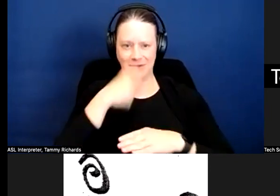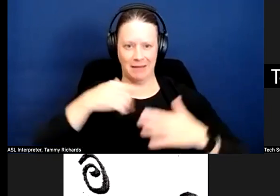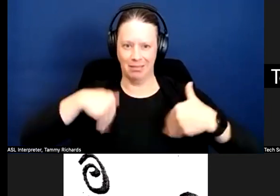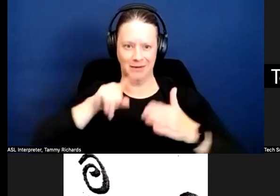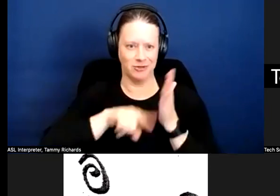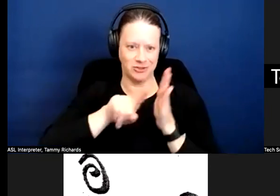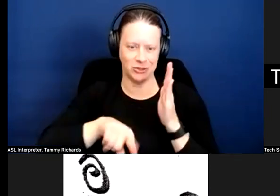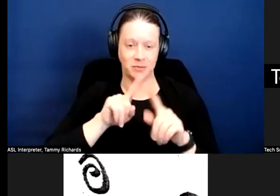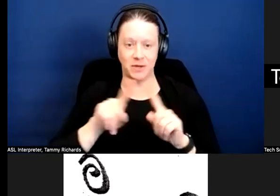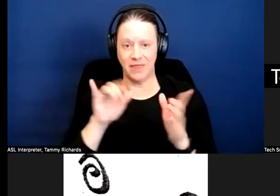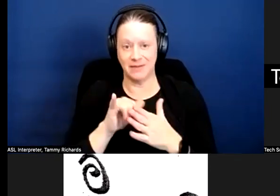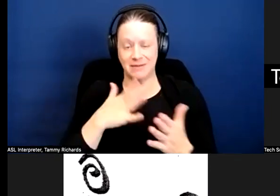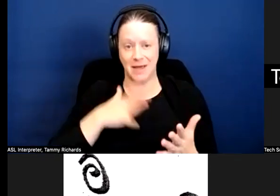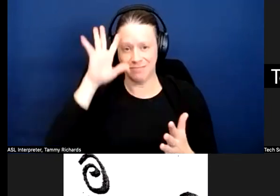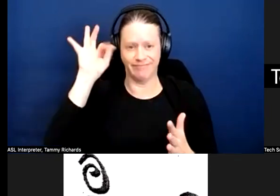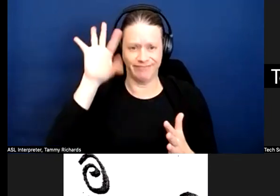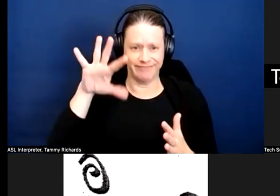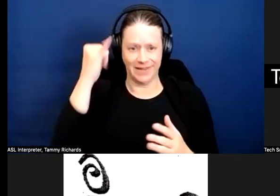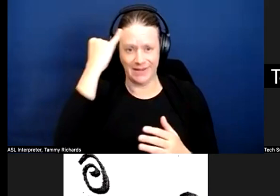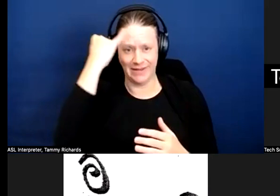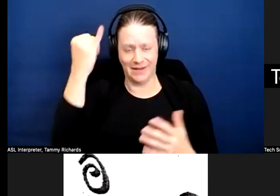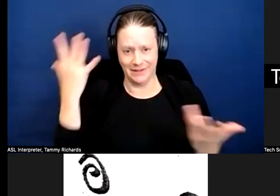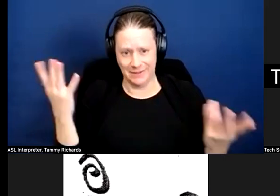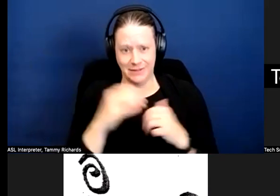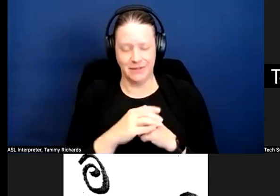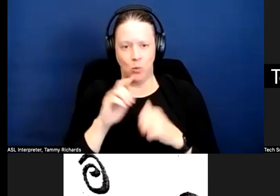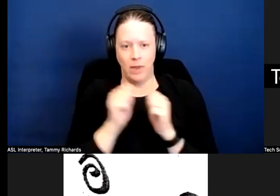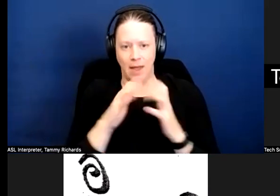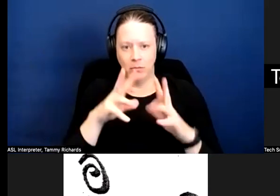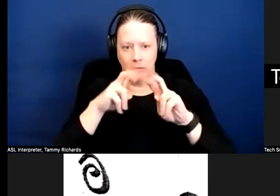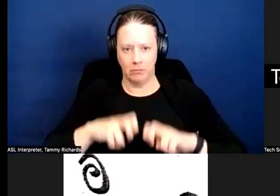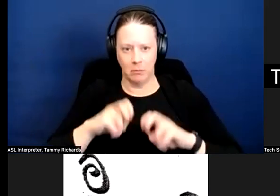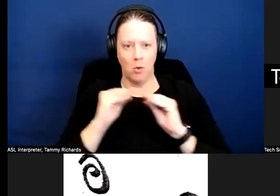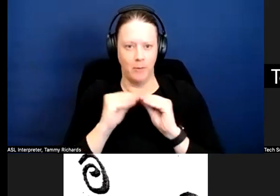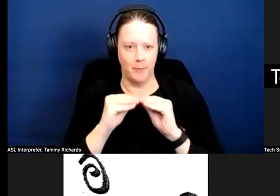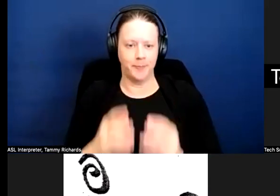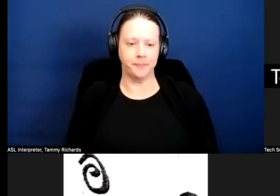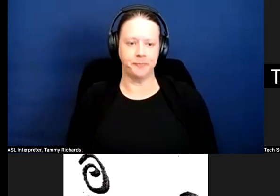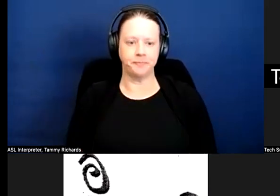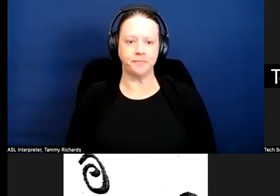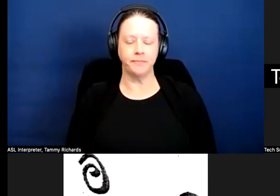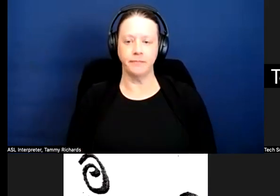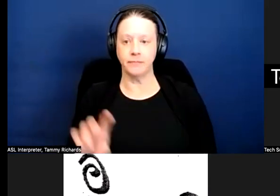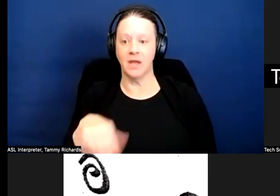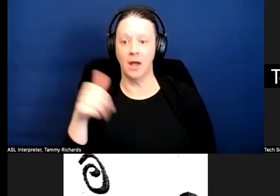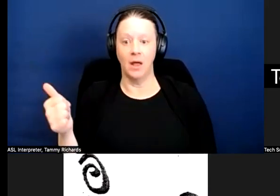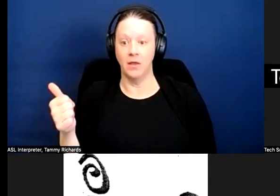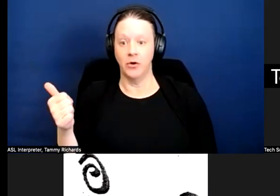But that would be my initial take, without looking into it further. Are there any other questions?